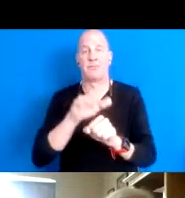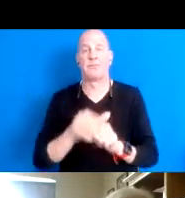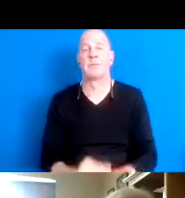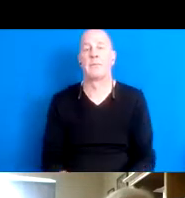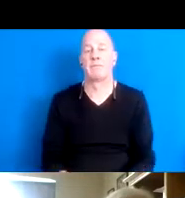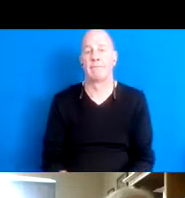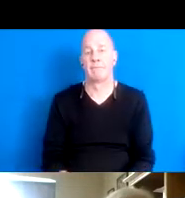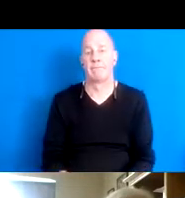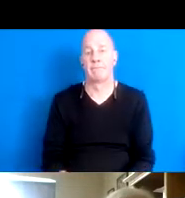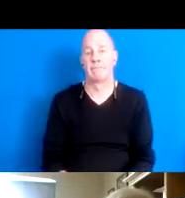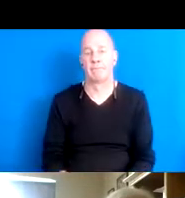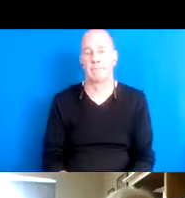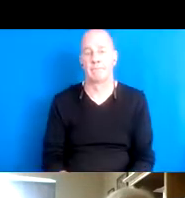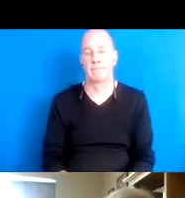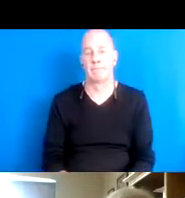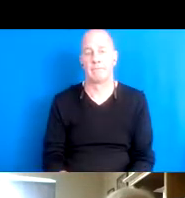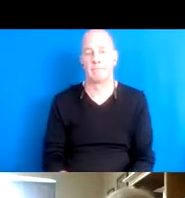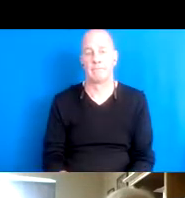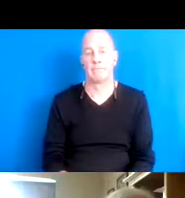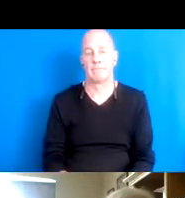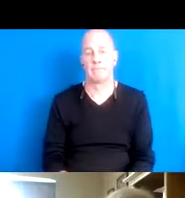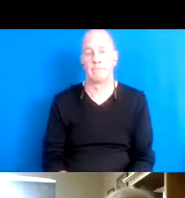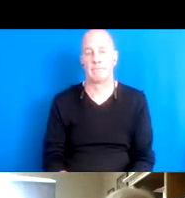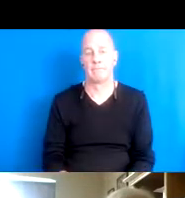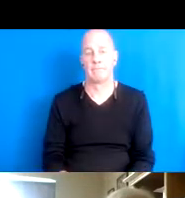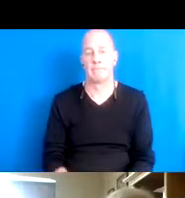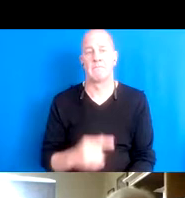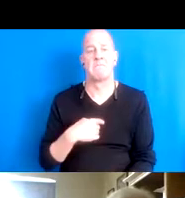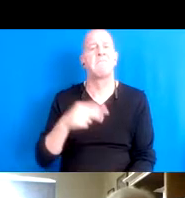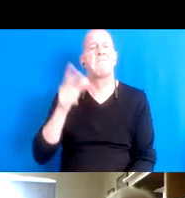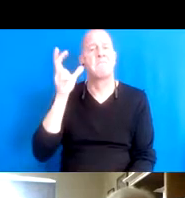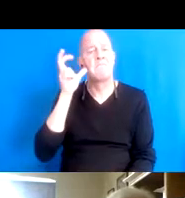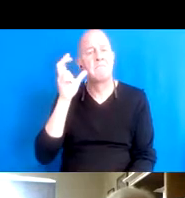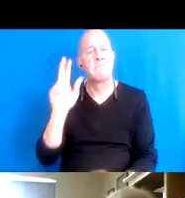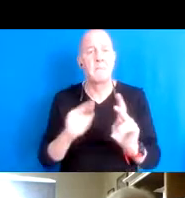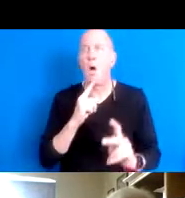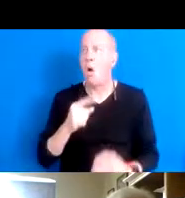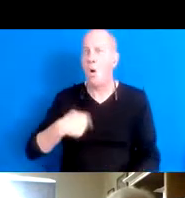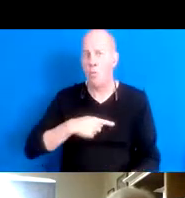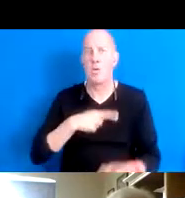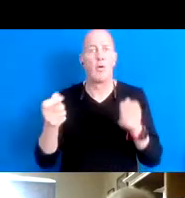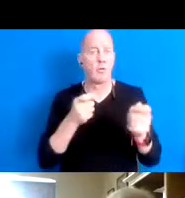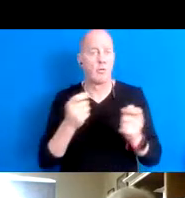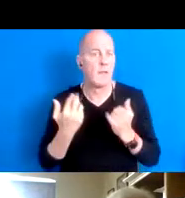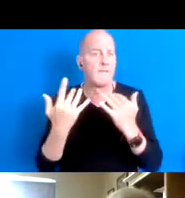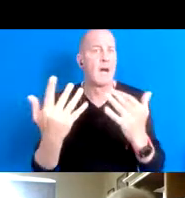them claim that they're getting the fire under control, that they're moving this, they're